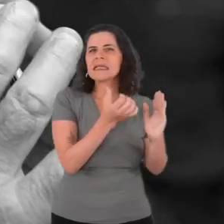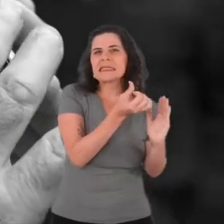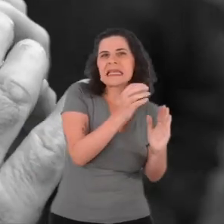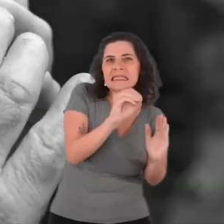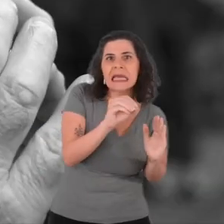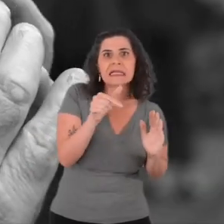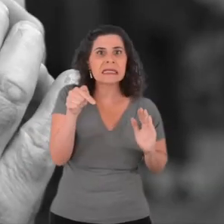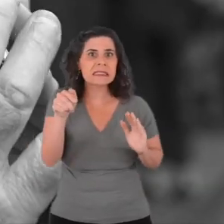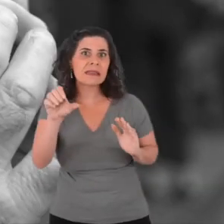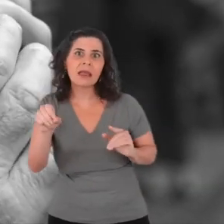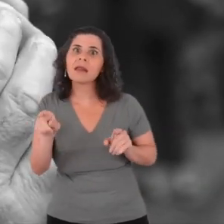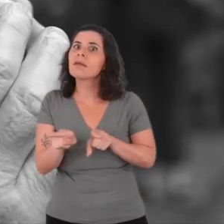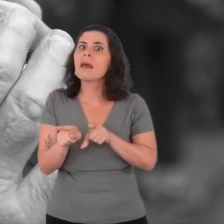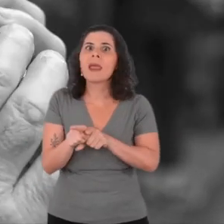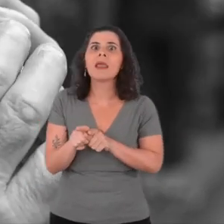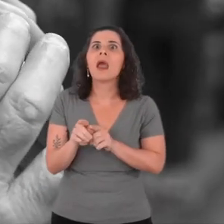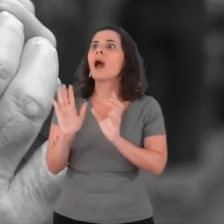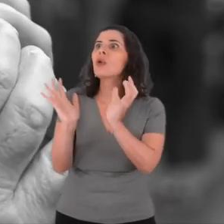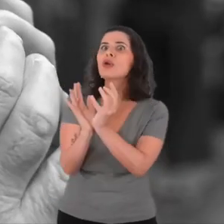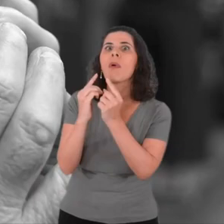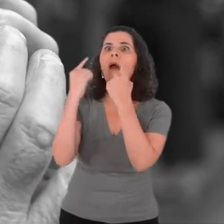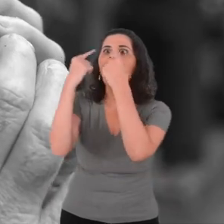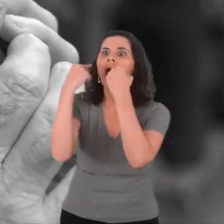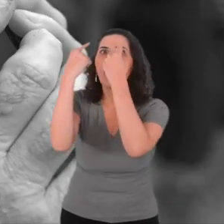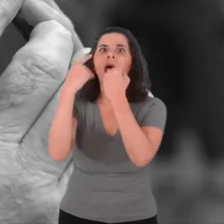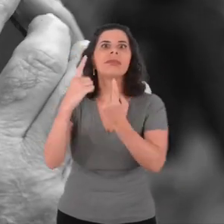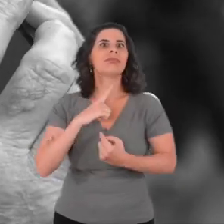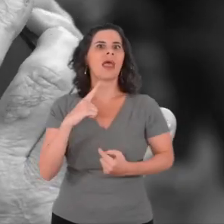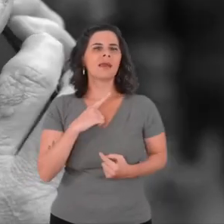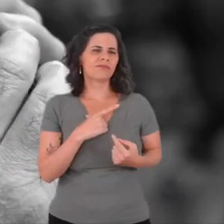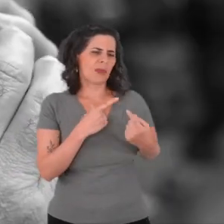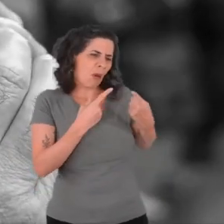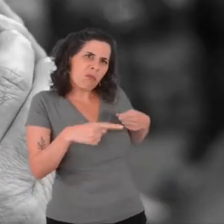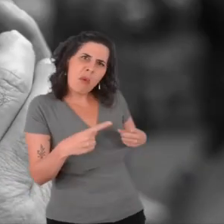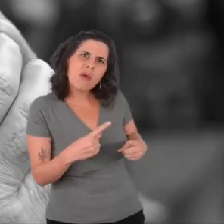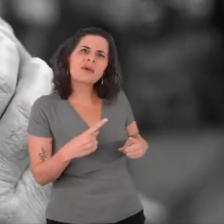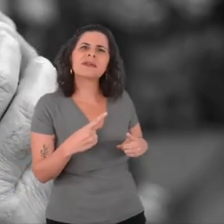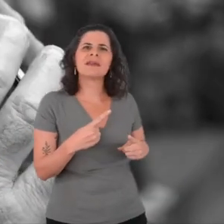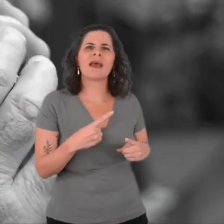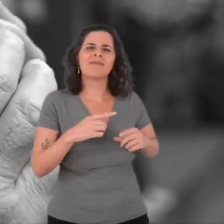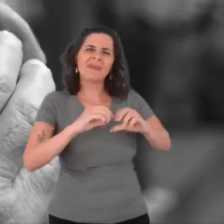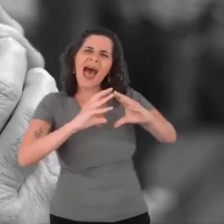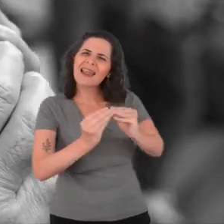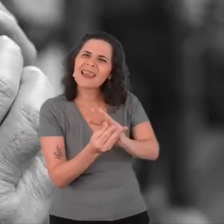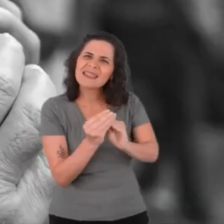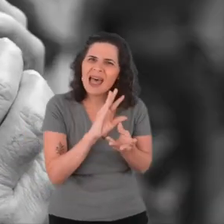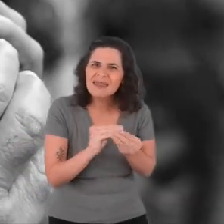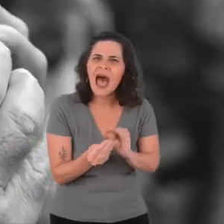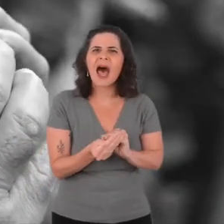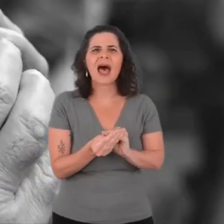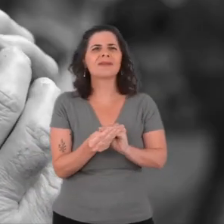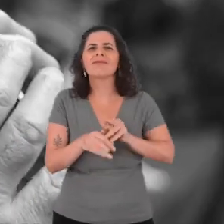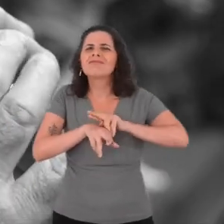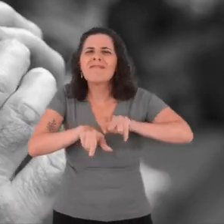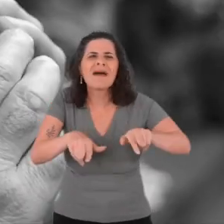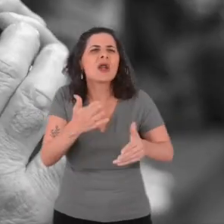Music, crafts, food and every imaginable goods around here.